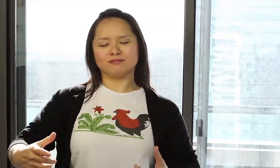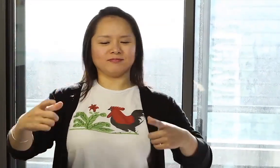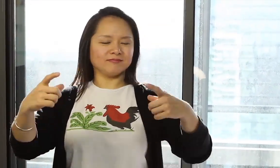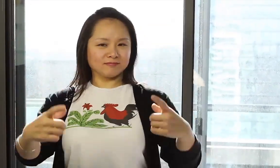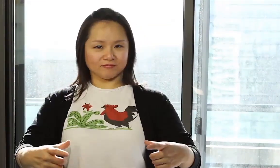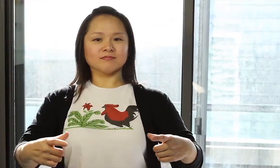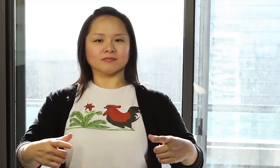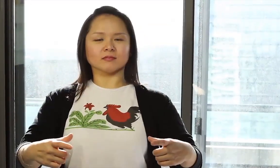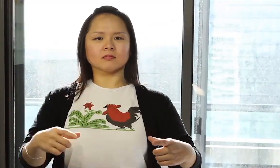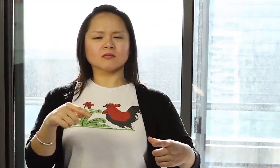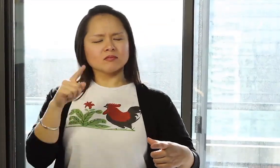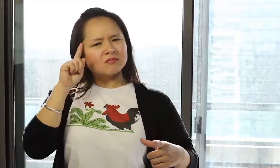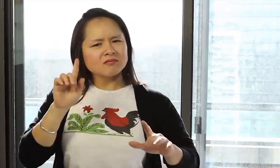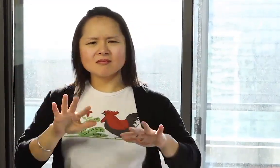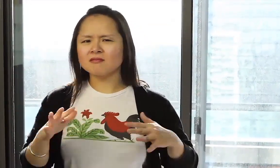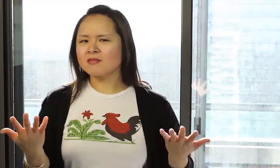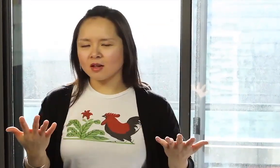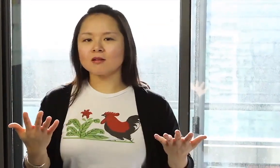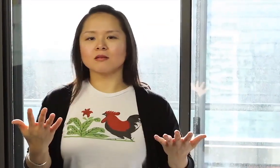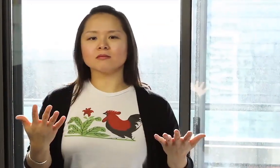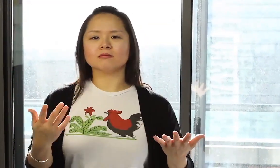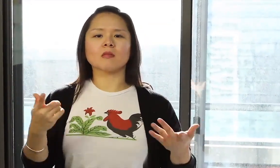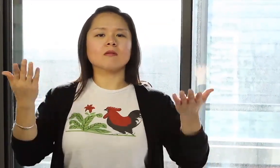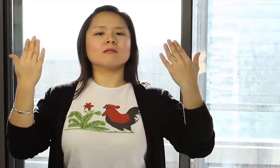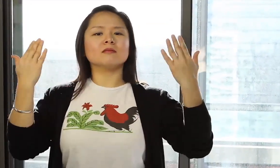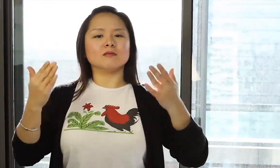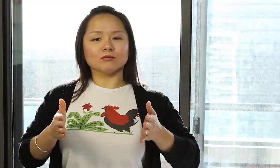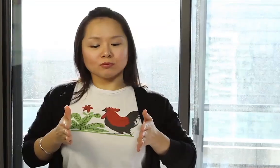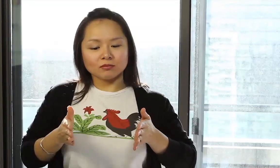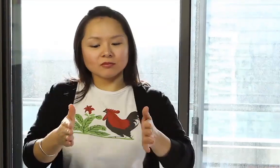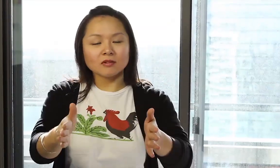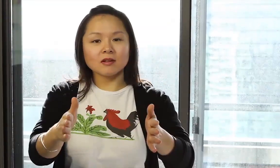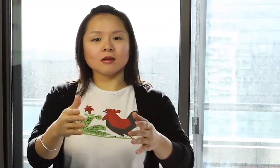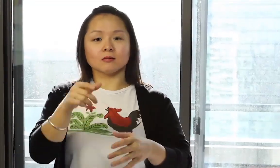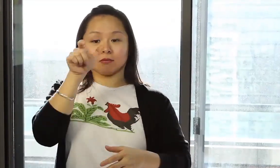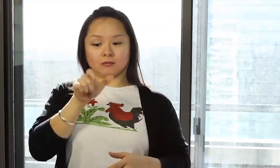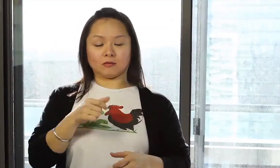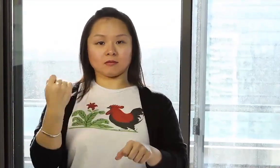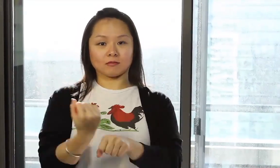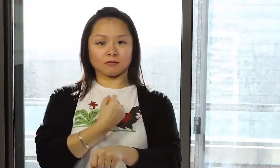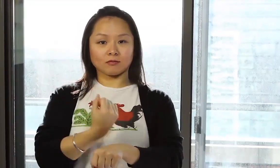may have been invented by street vendors and